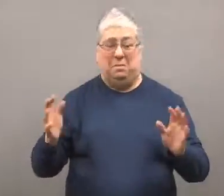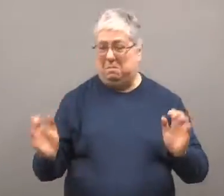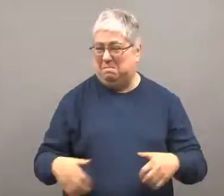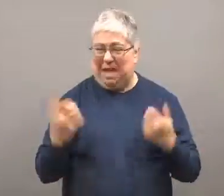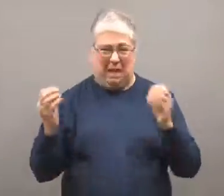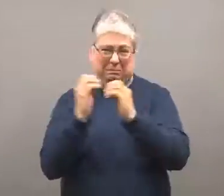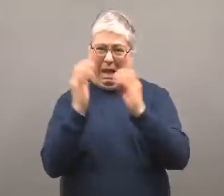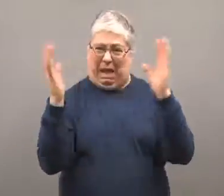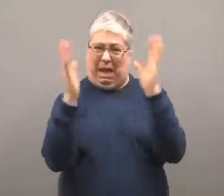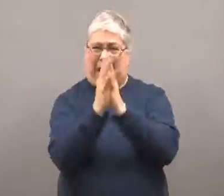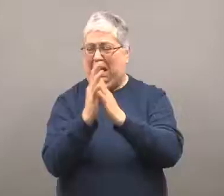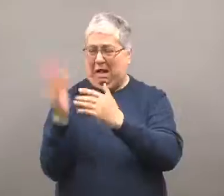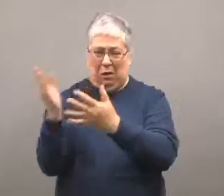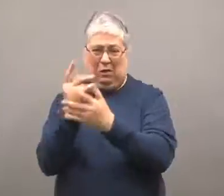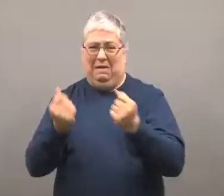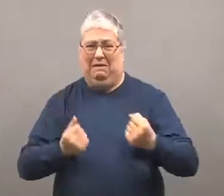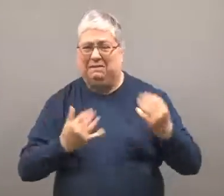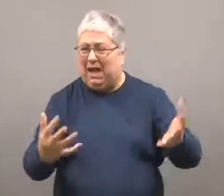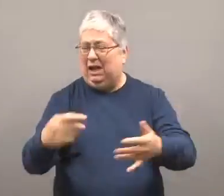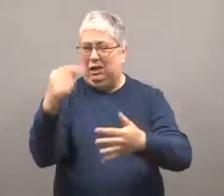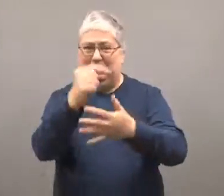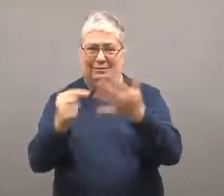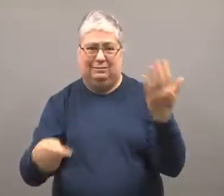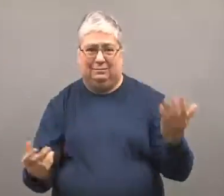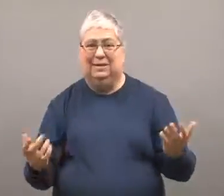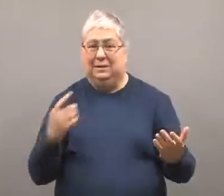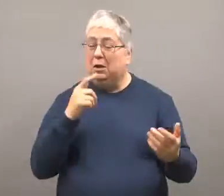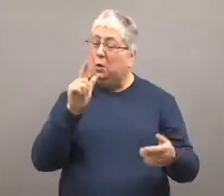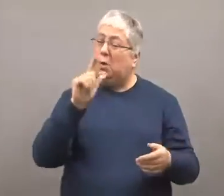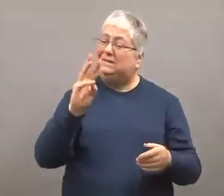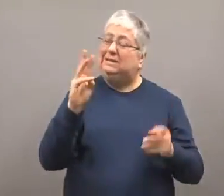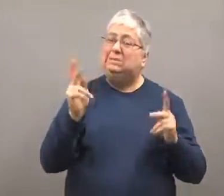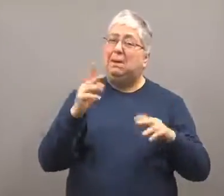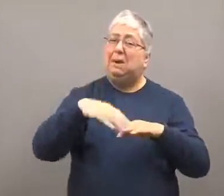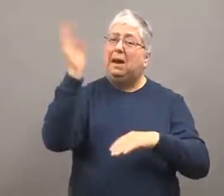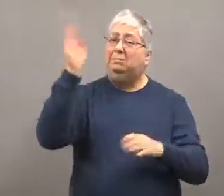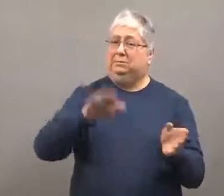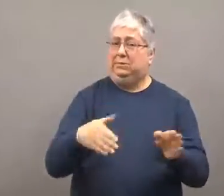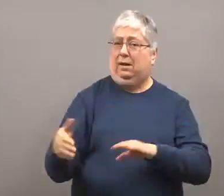Angry protesters clashed with the police and set fires.